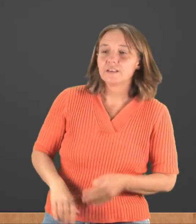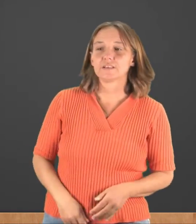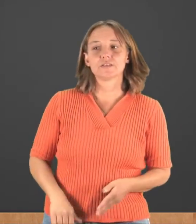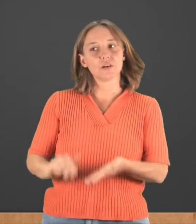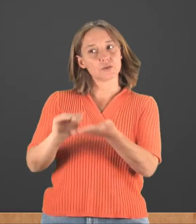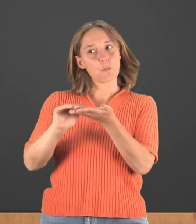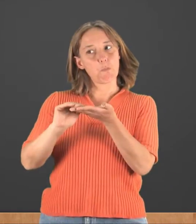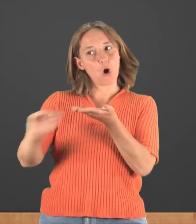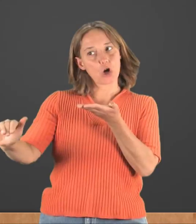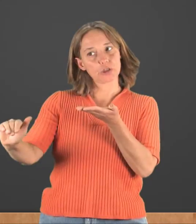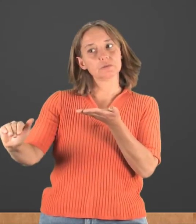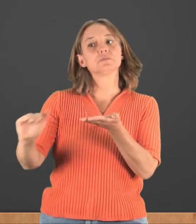This is also "pardon."